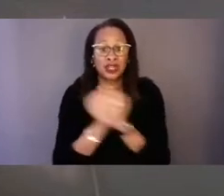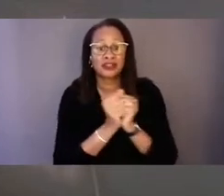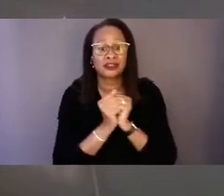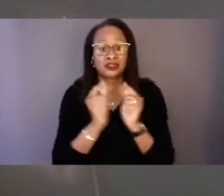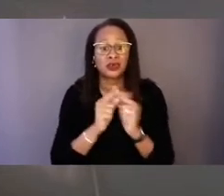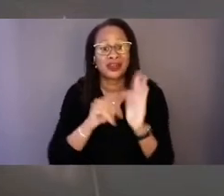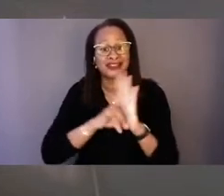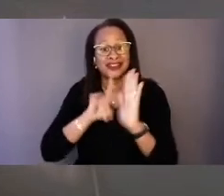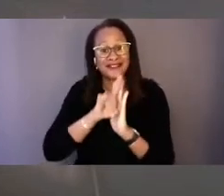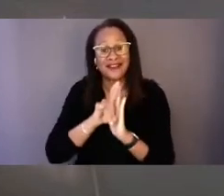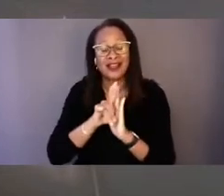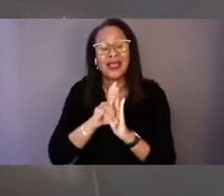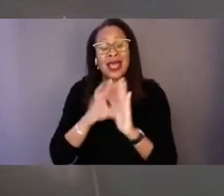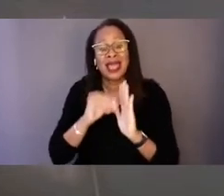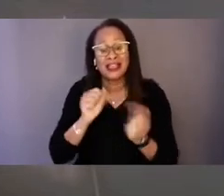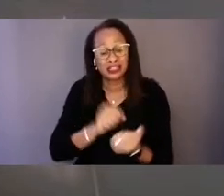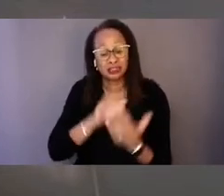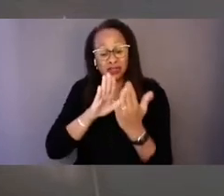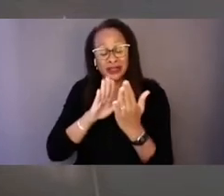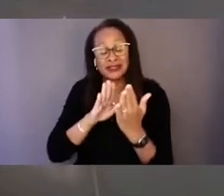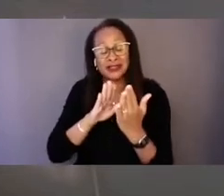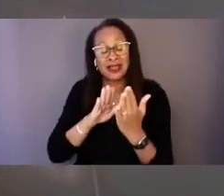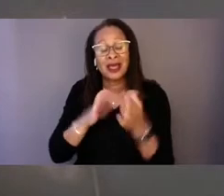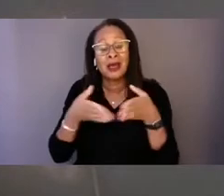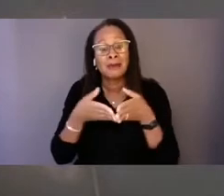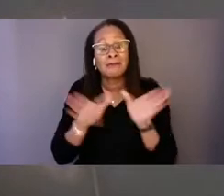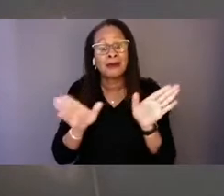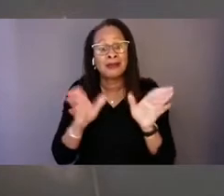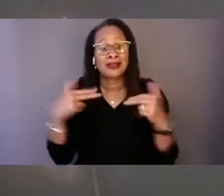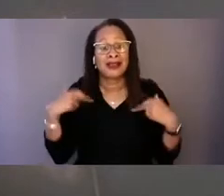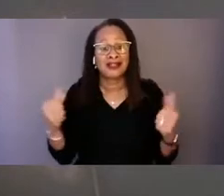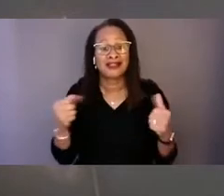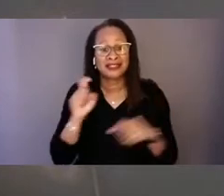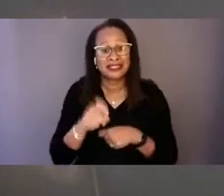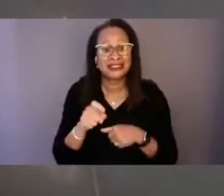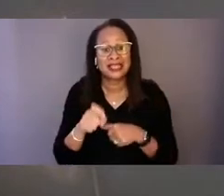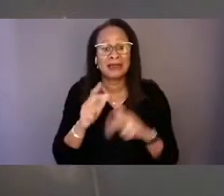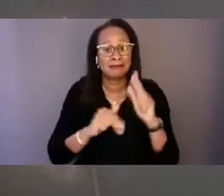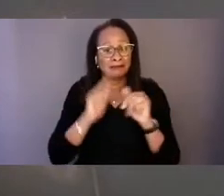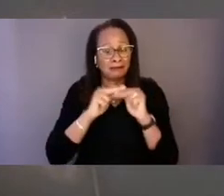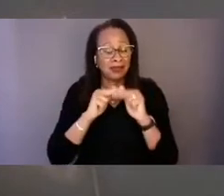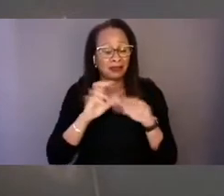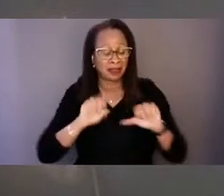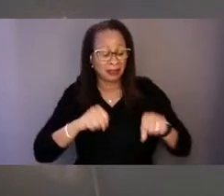and build capacity of local resources. We're eager to start receiving the recommendations